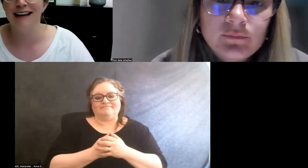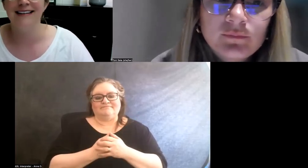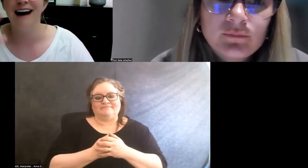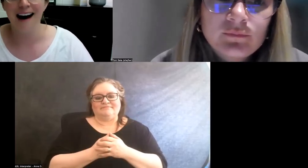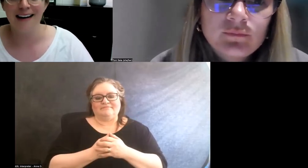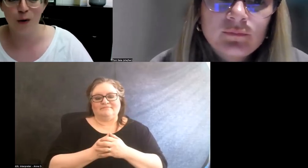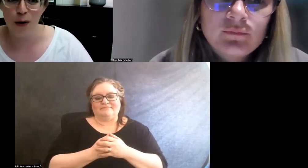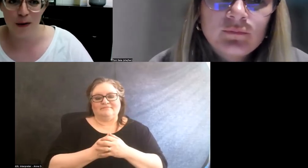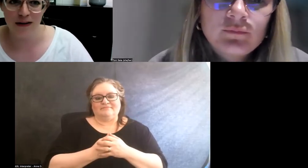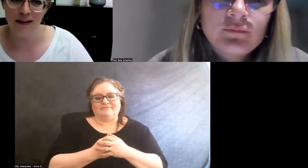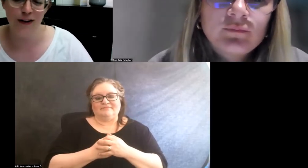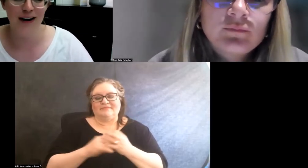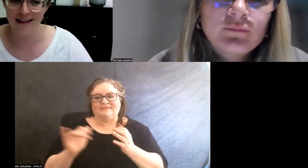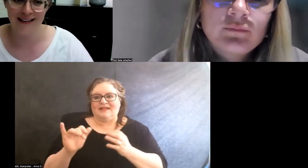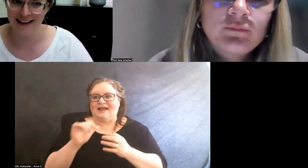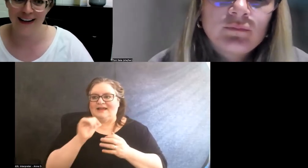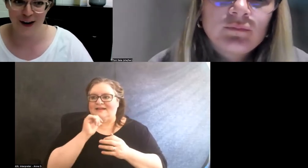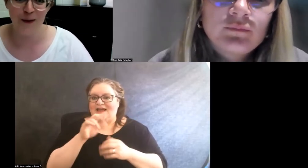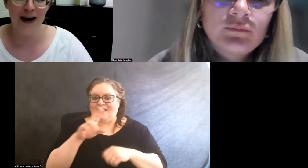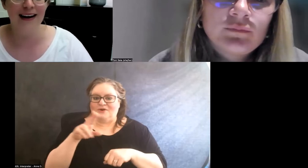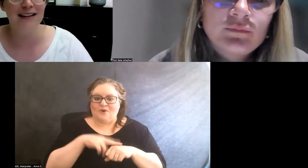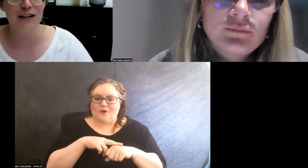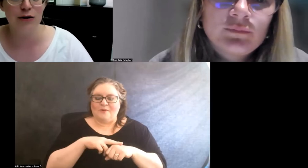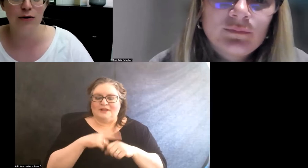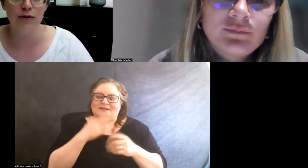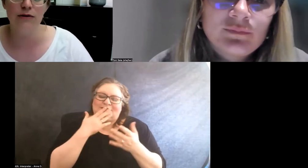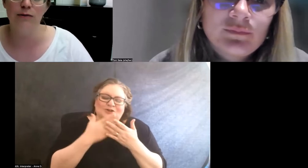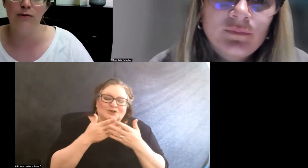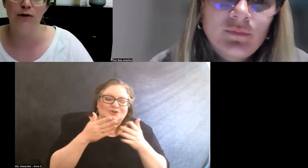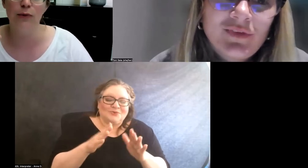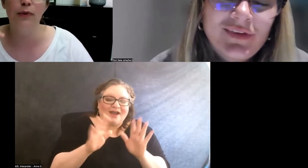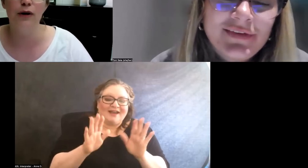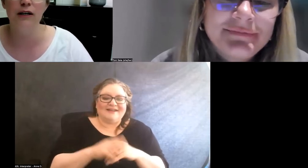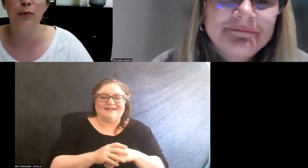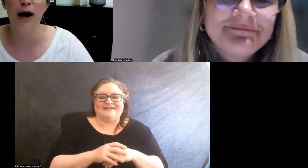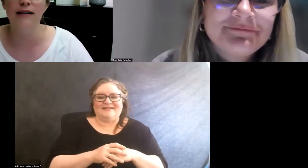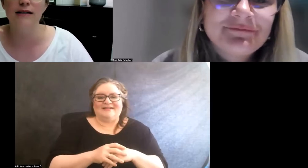like not normal, or in a good way, to put into practice